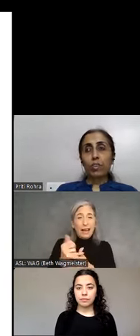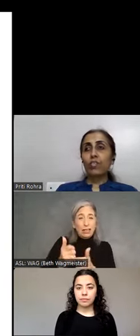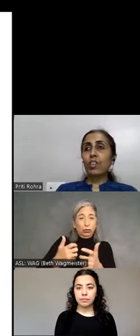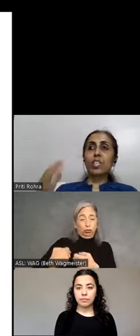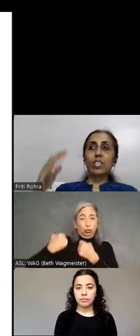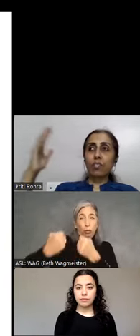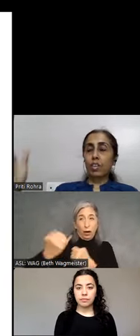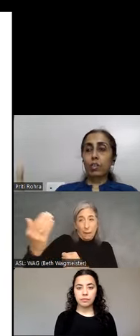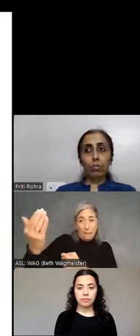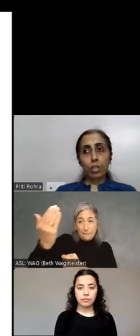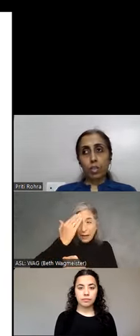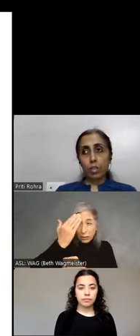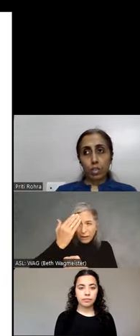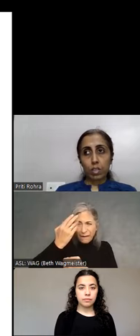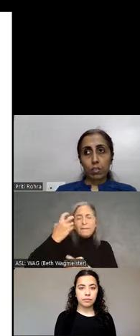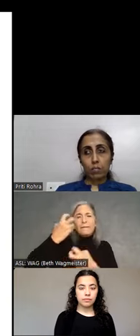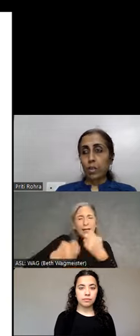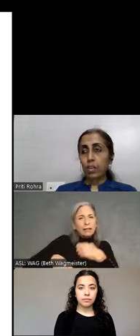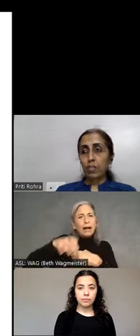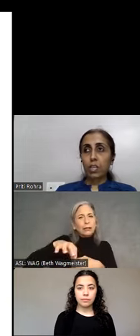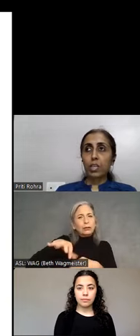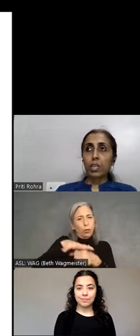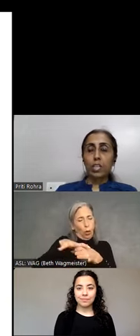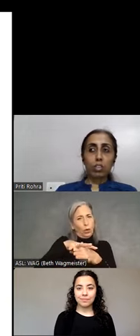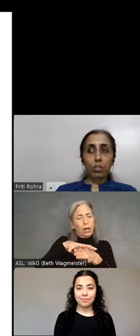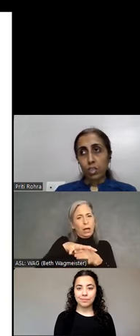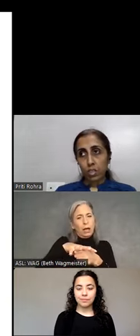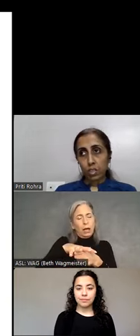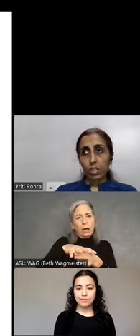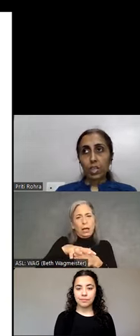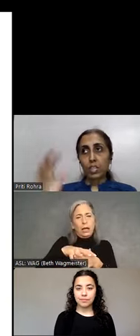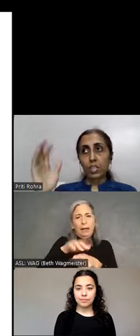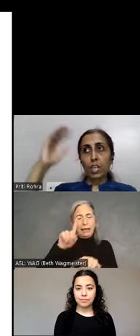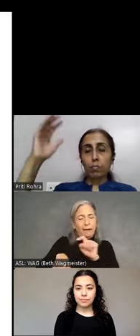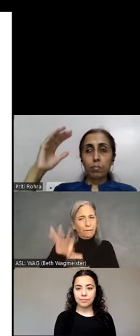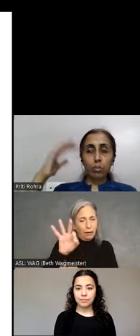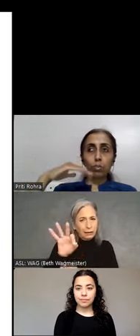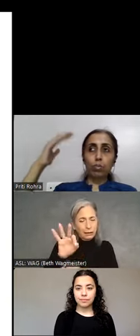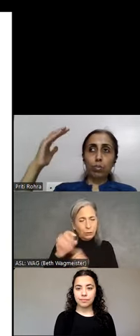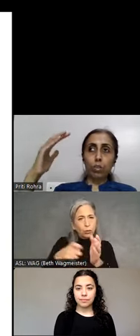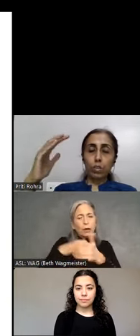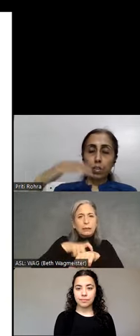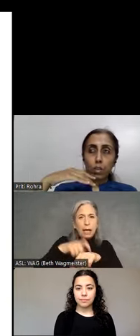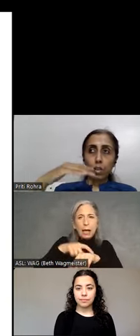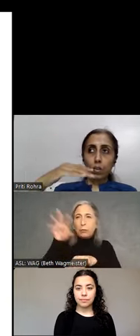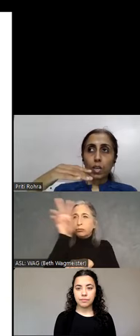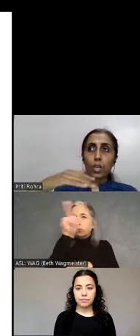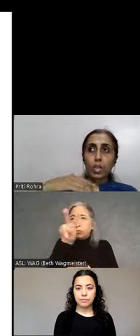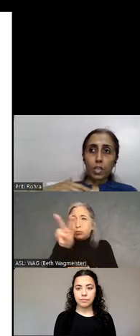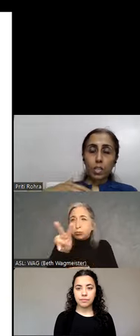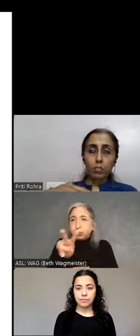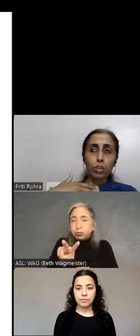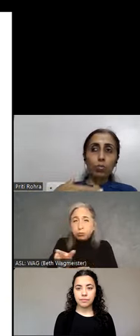will find it difficult to locate it. Believe me, it's not easy. It takes time to scroll. Yes we do